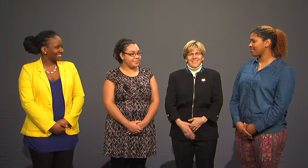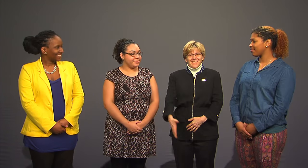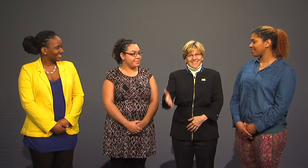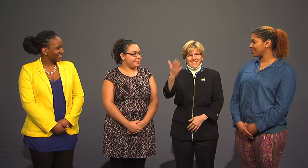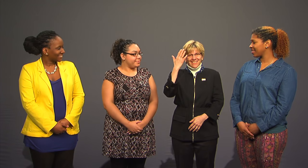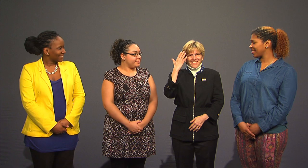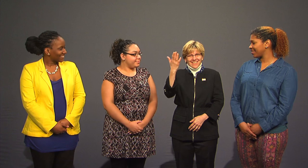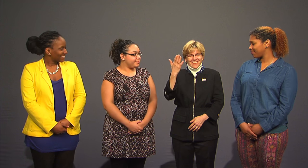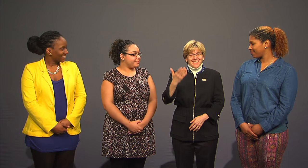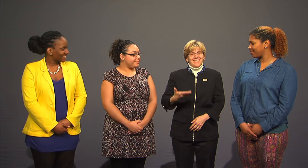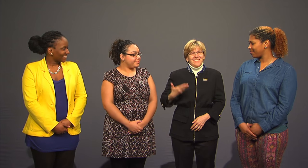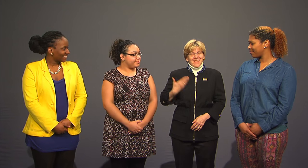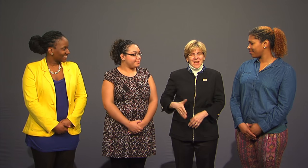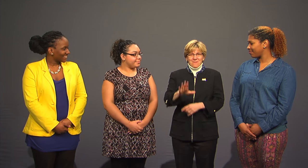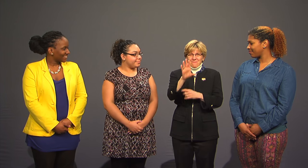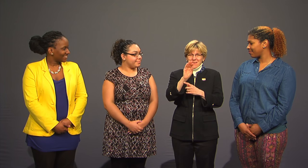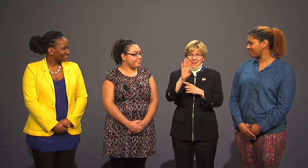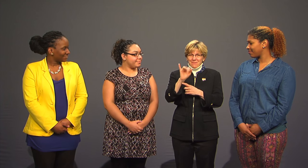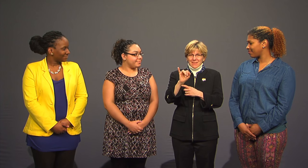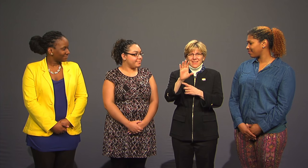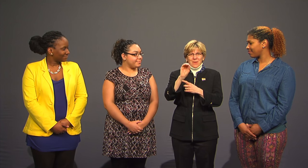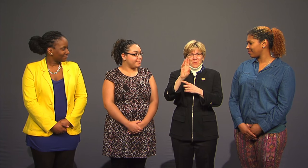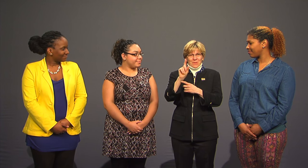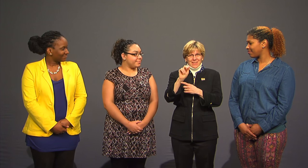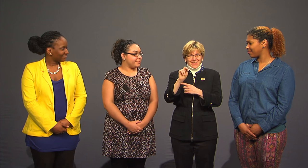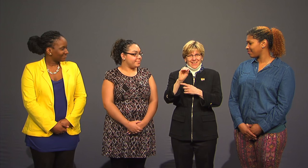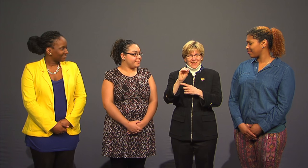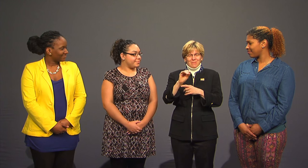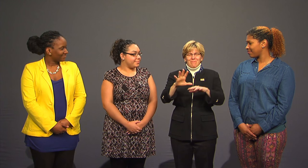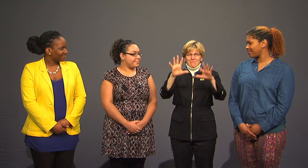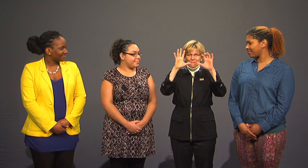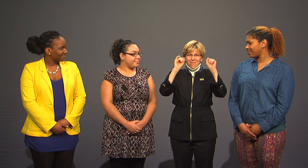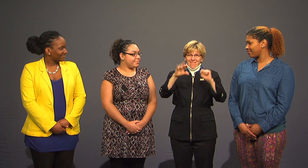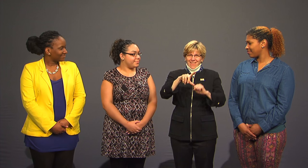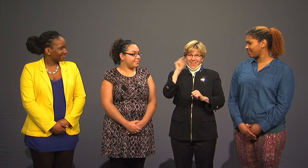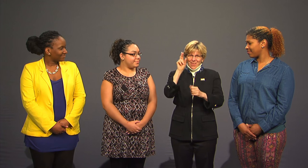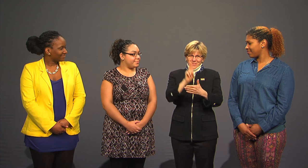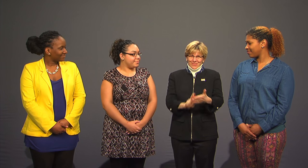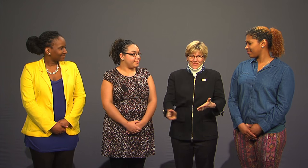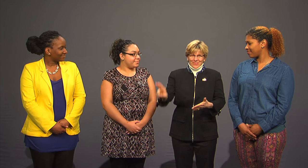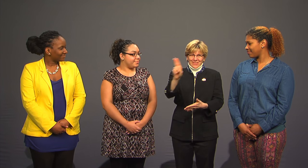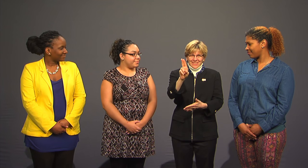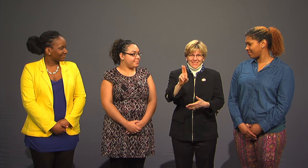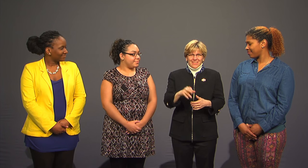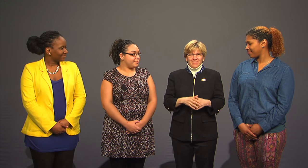Hello! I’m Bobbi Cordano, President of Gallaudet University.